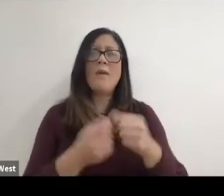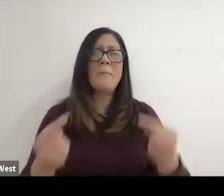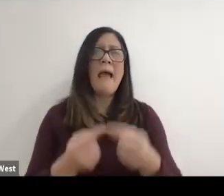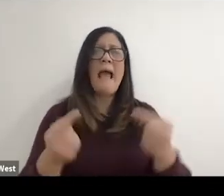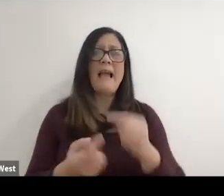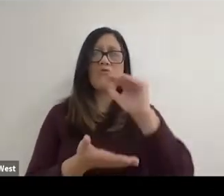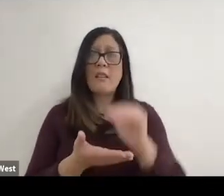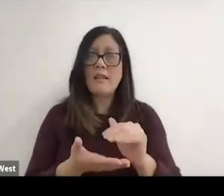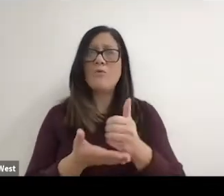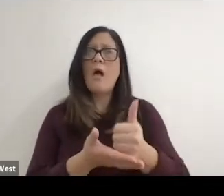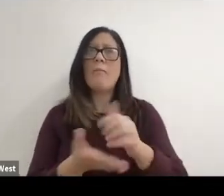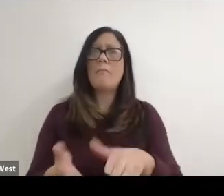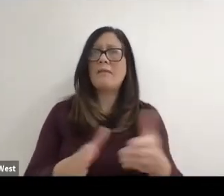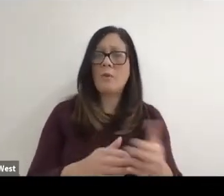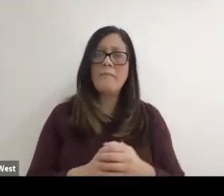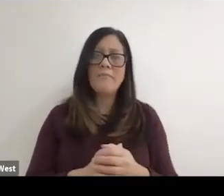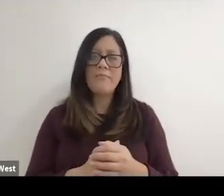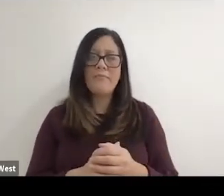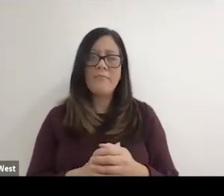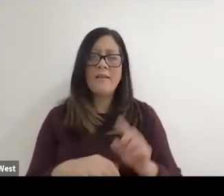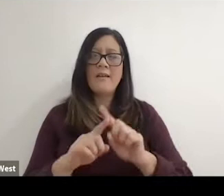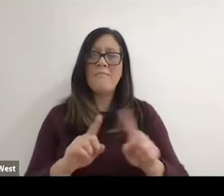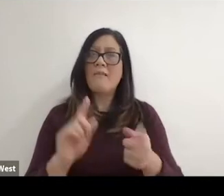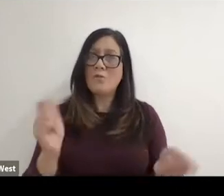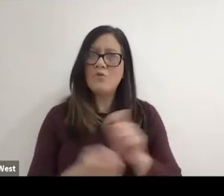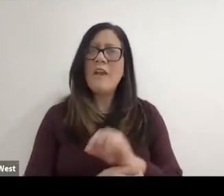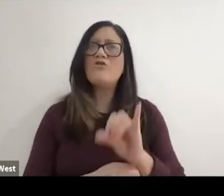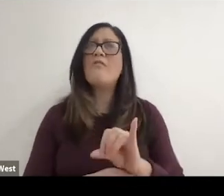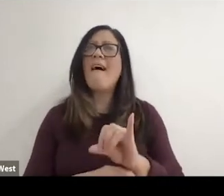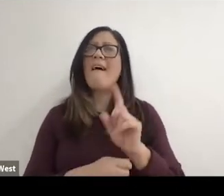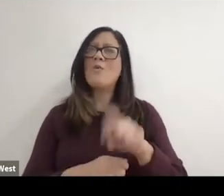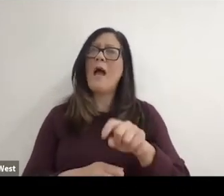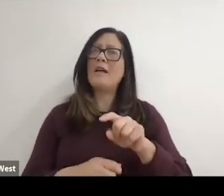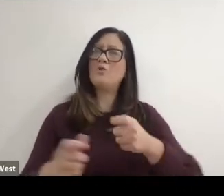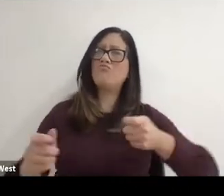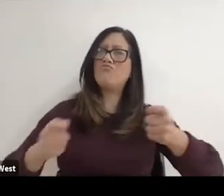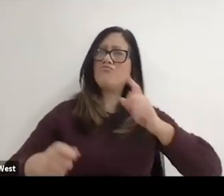And he changed all that. But to do that he had to be a dictator. But he was a dictator also when